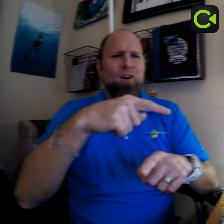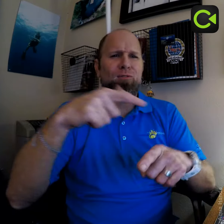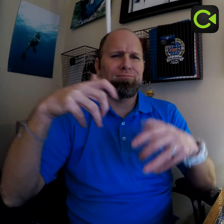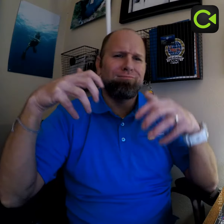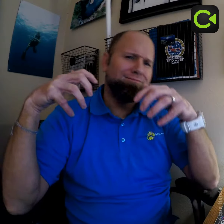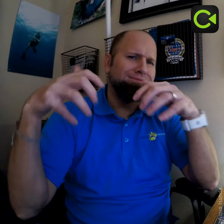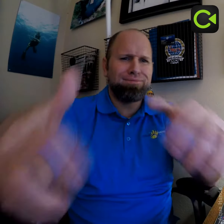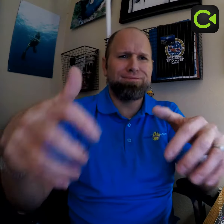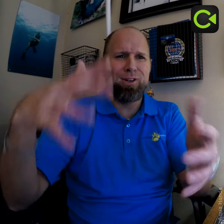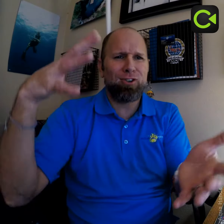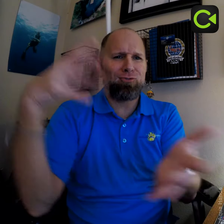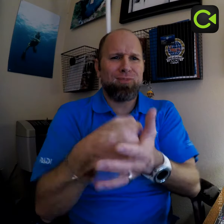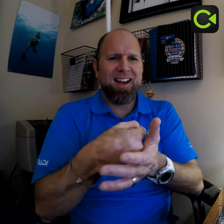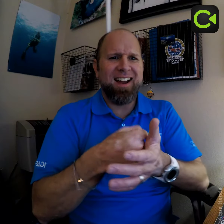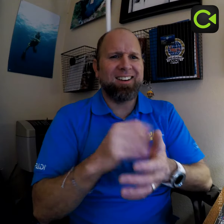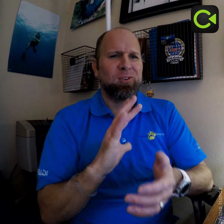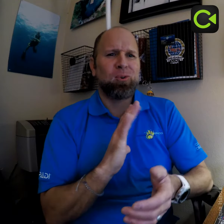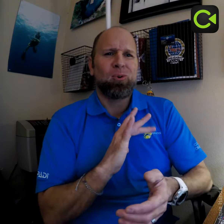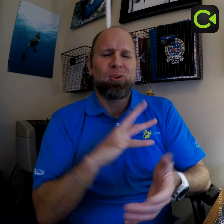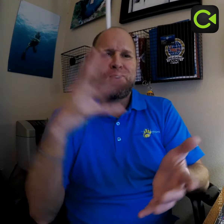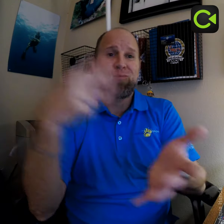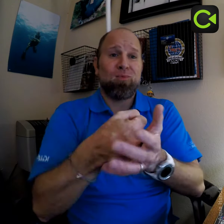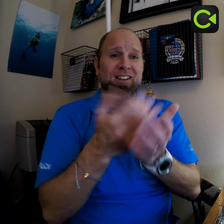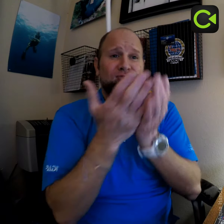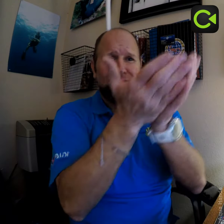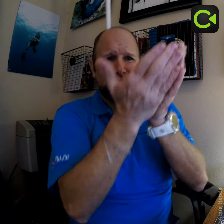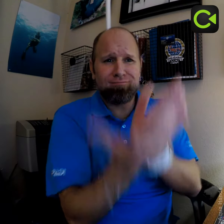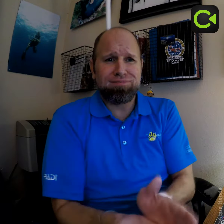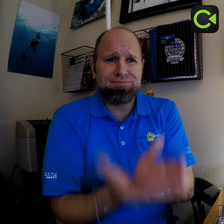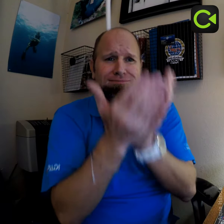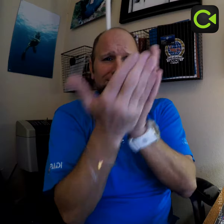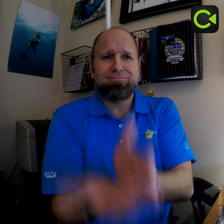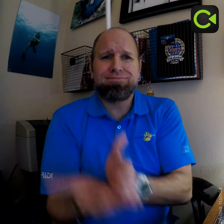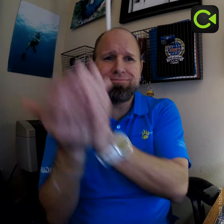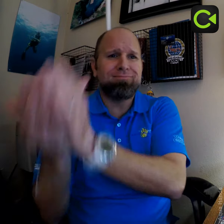There are so many wrecks. Amazing wrecks of sunken ships underwater.